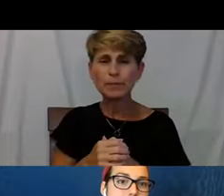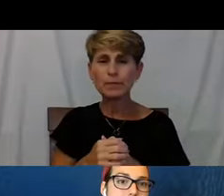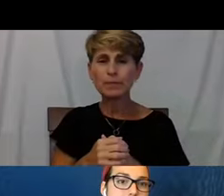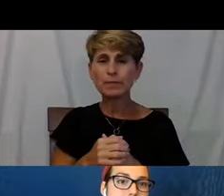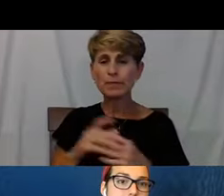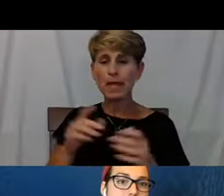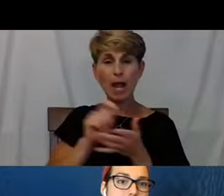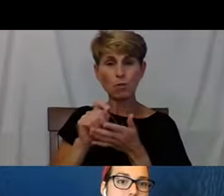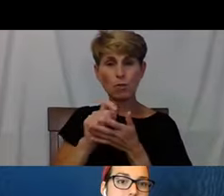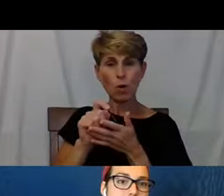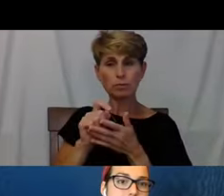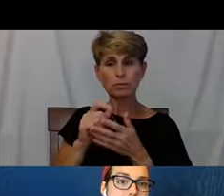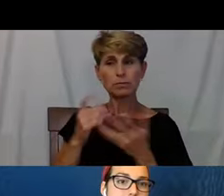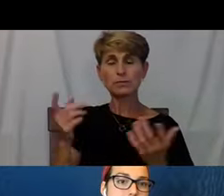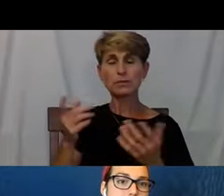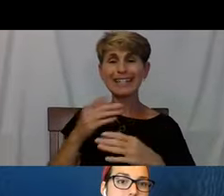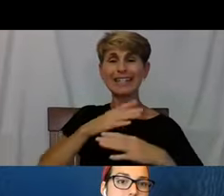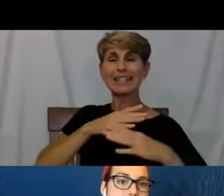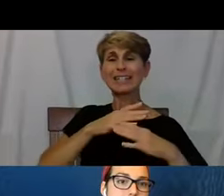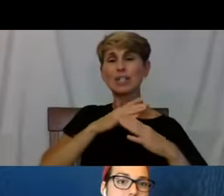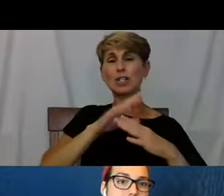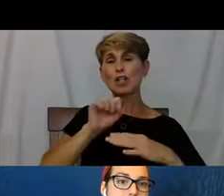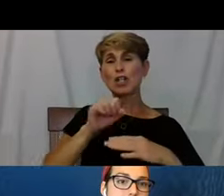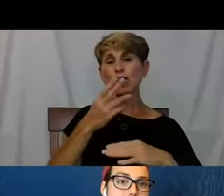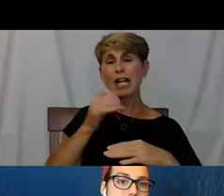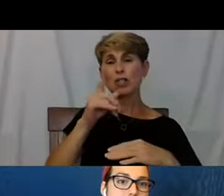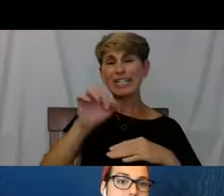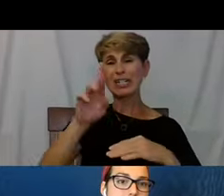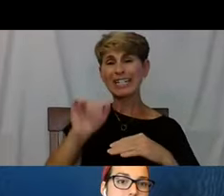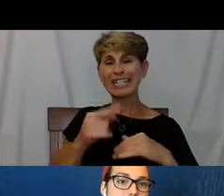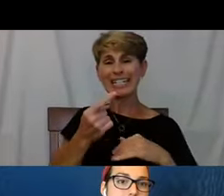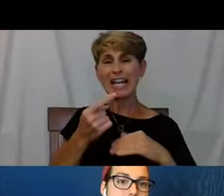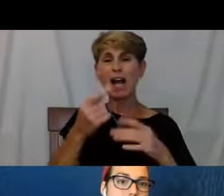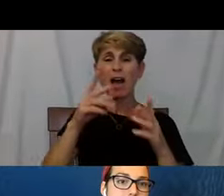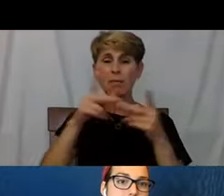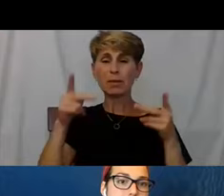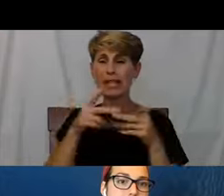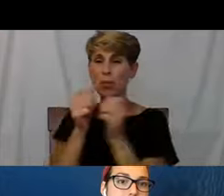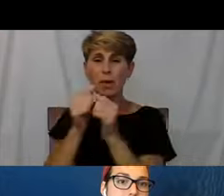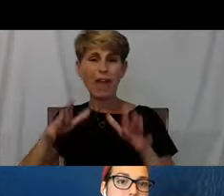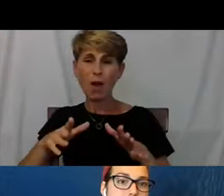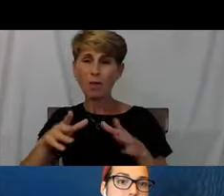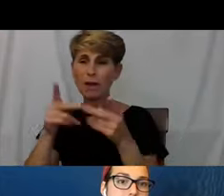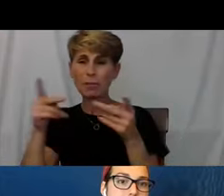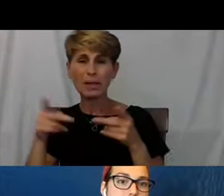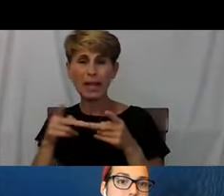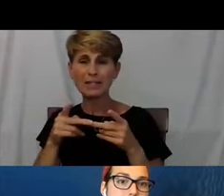called a shelter in place without a place for SF Weekly. I really recommend you read it. I think it's in my bio.